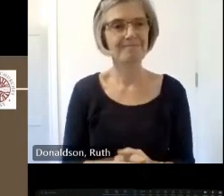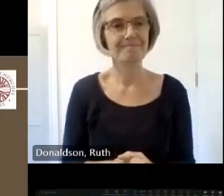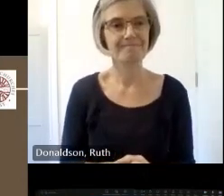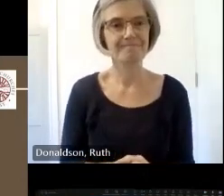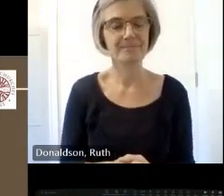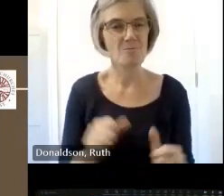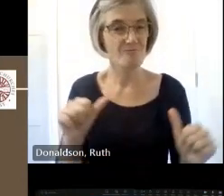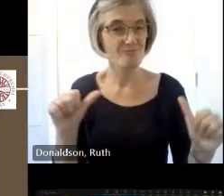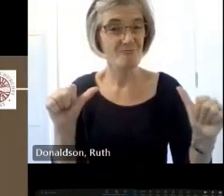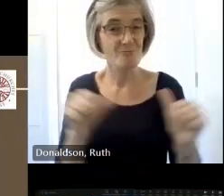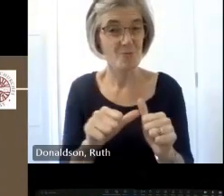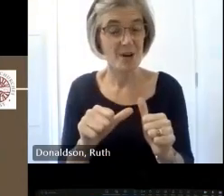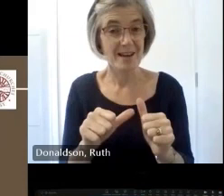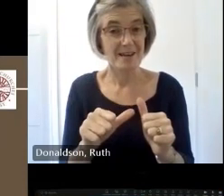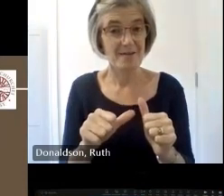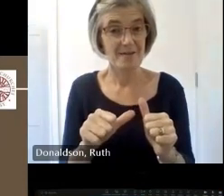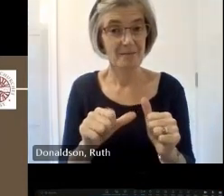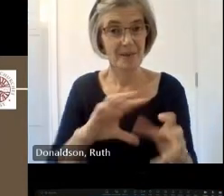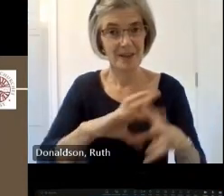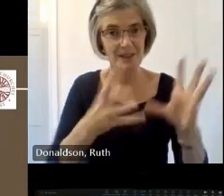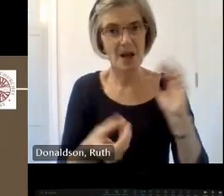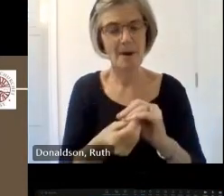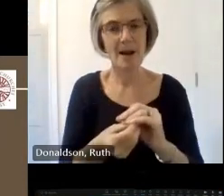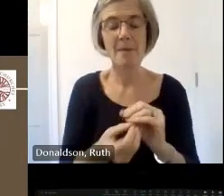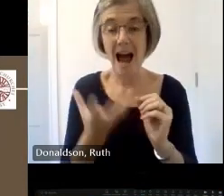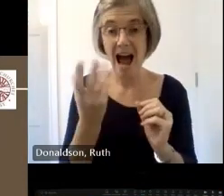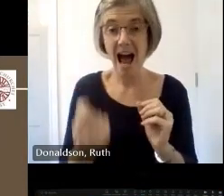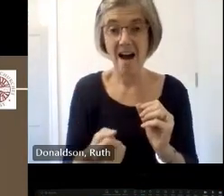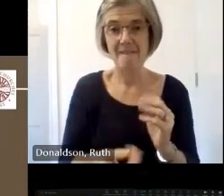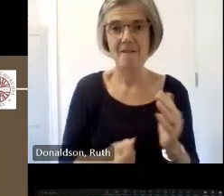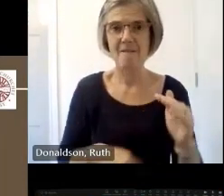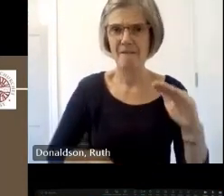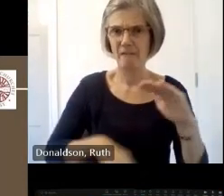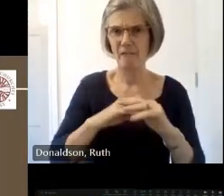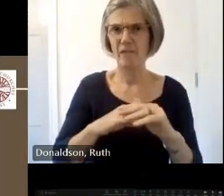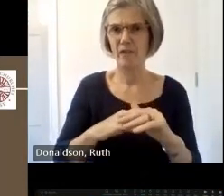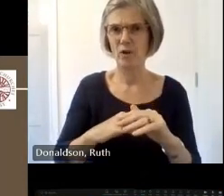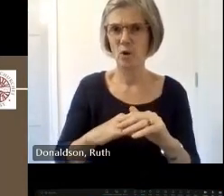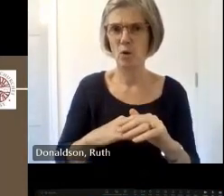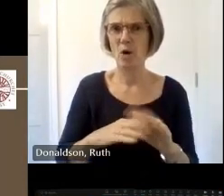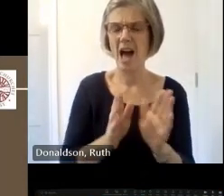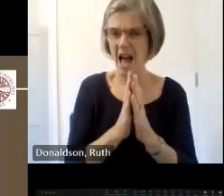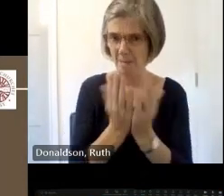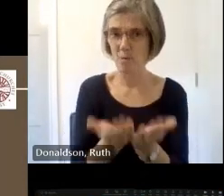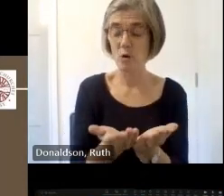recorders time handbook so if you want to know more uh please please ask us for a copy uh and